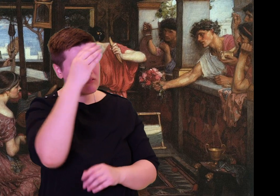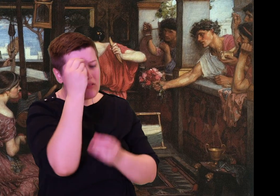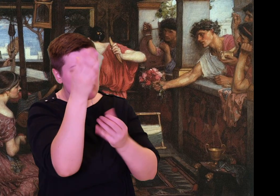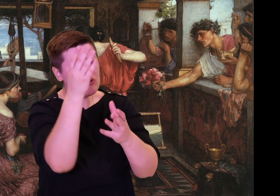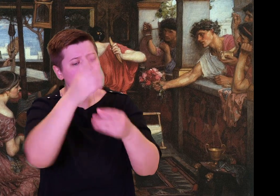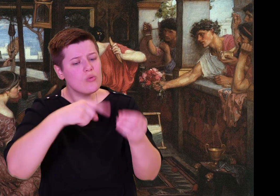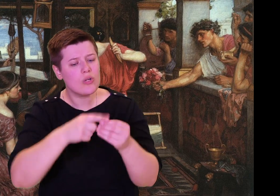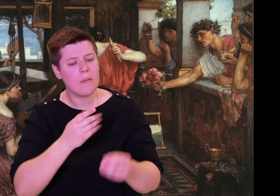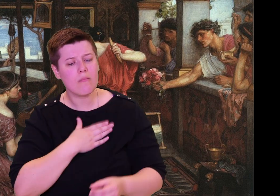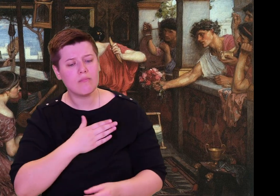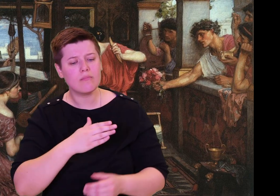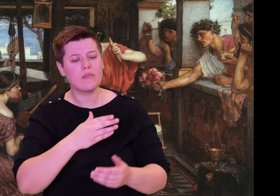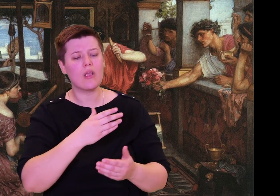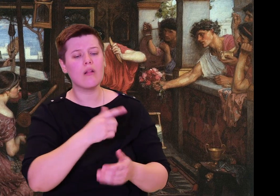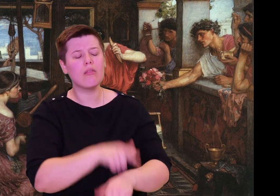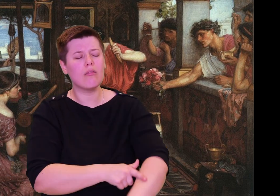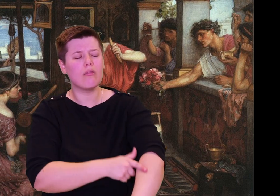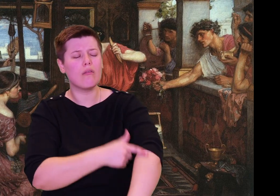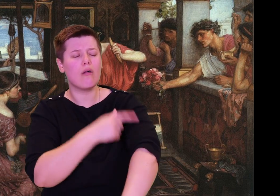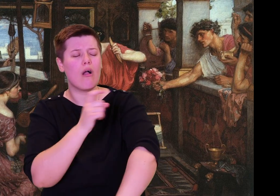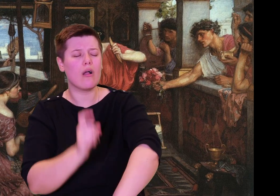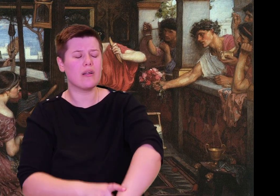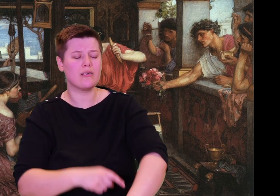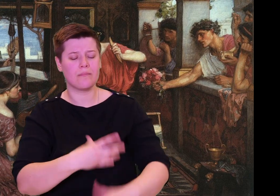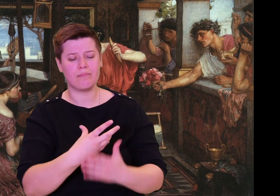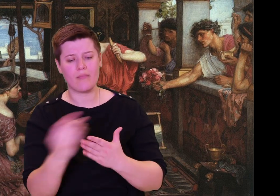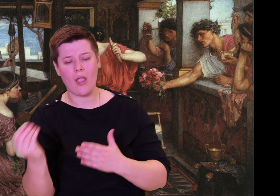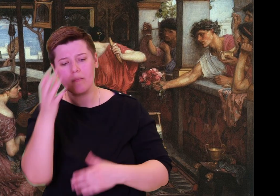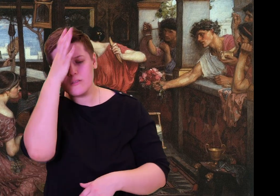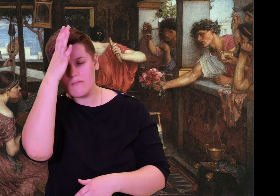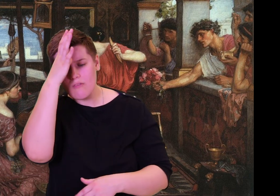those bullying means suitors."